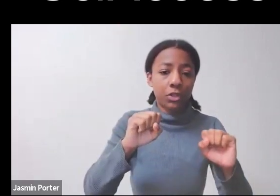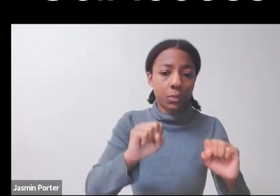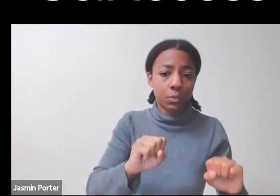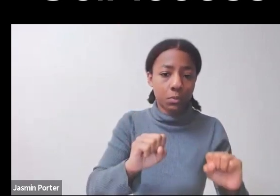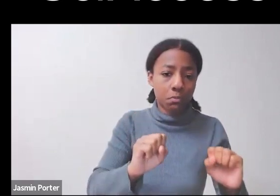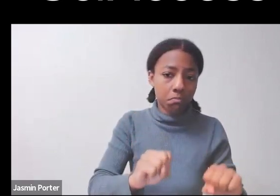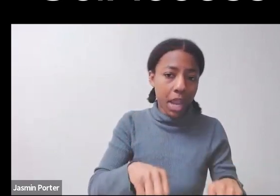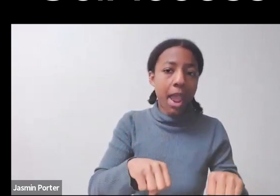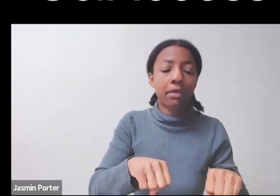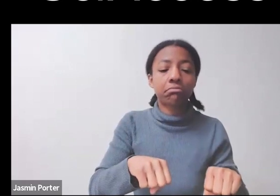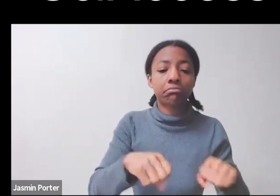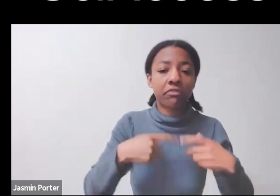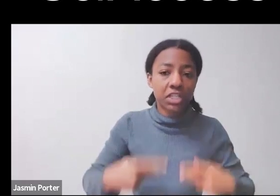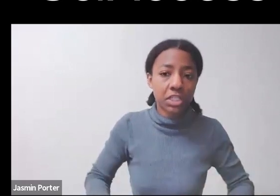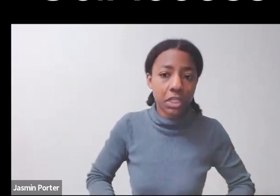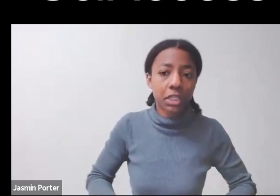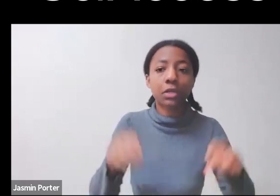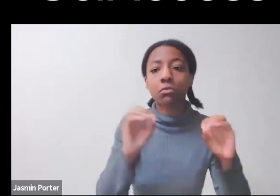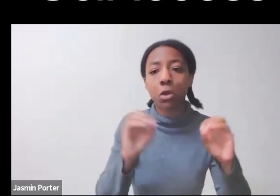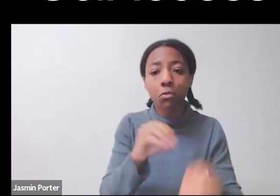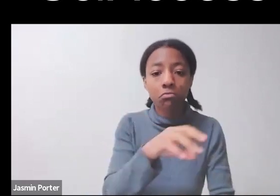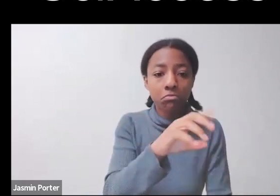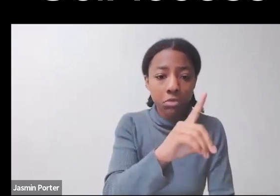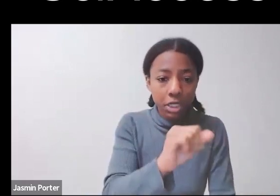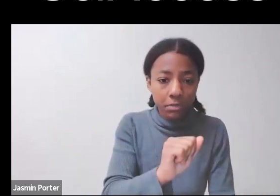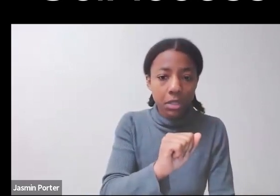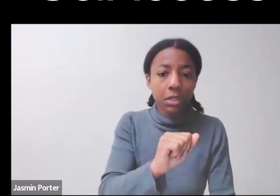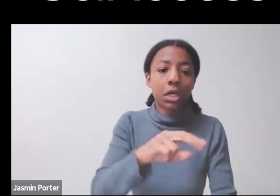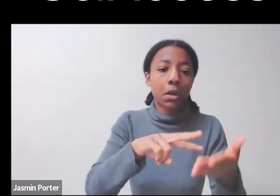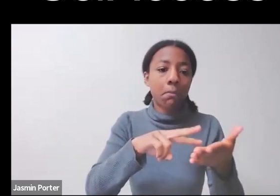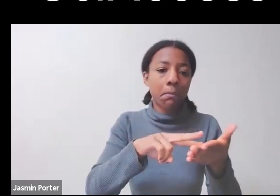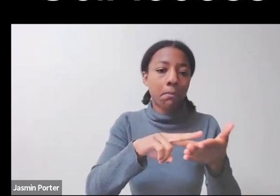and cultural values. What's particularly important for us is the ways